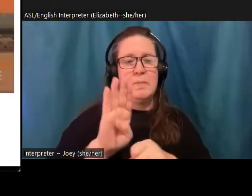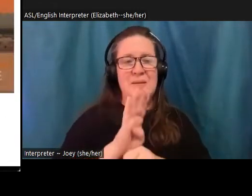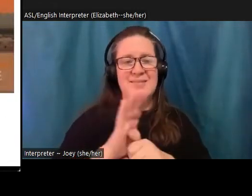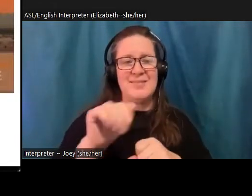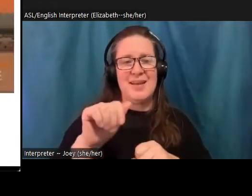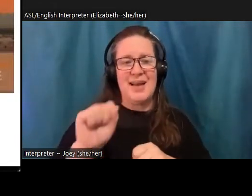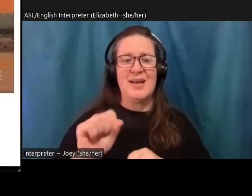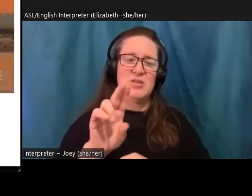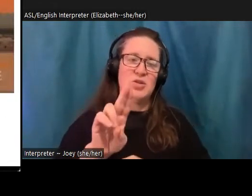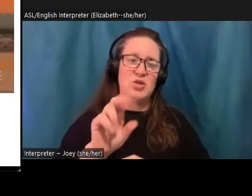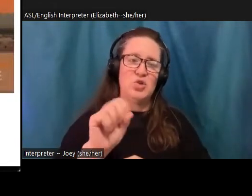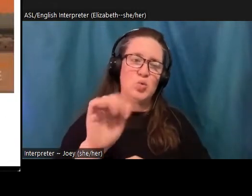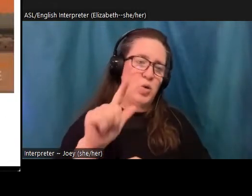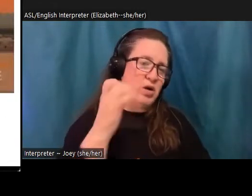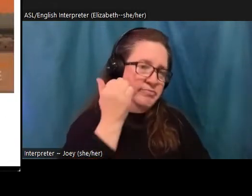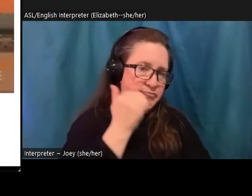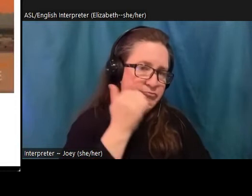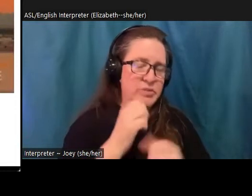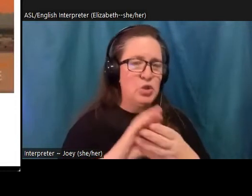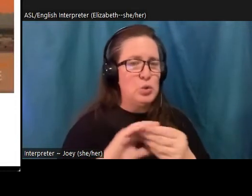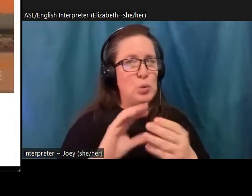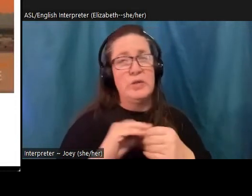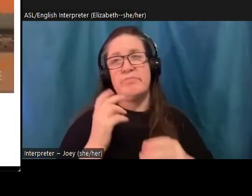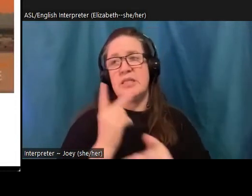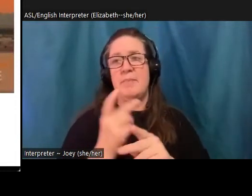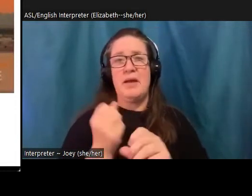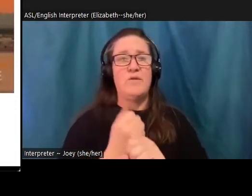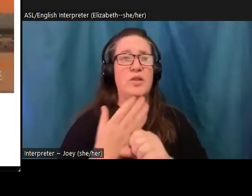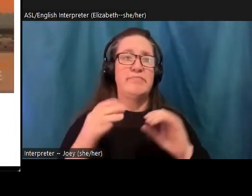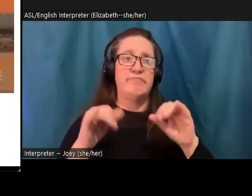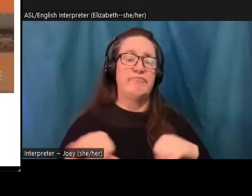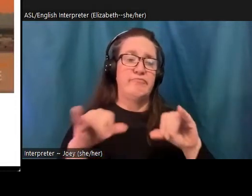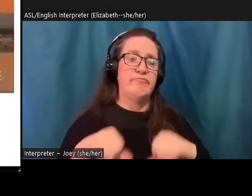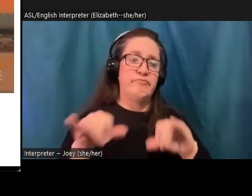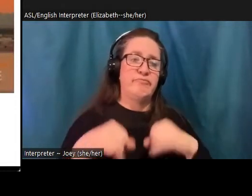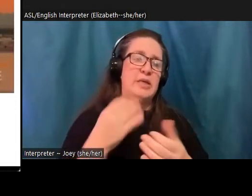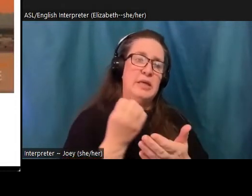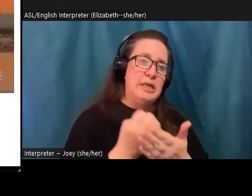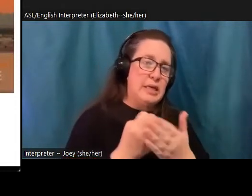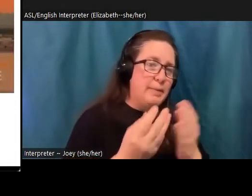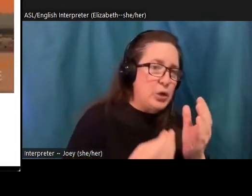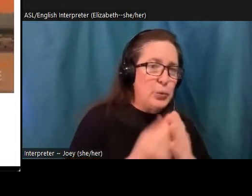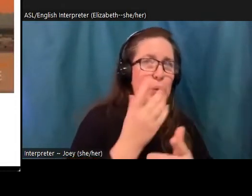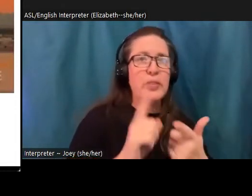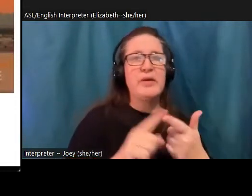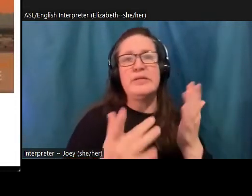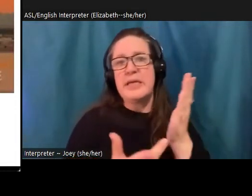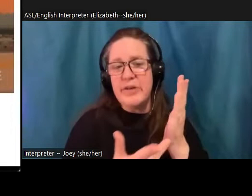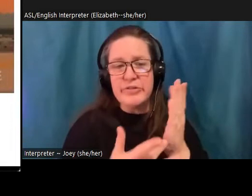wants to hold on to the status quo and says that economic growth and technology and the free market will lead to a